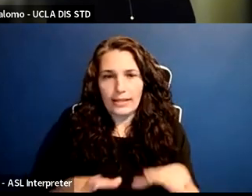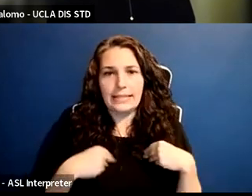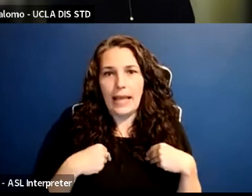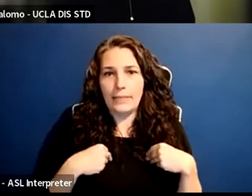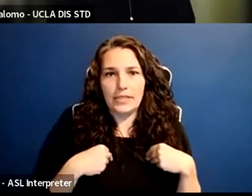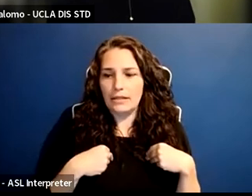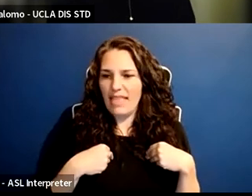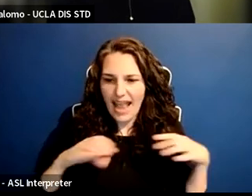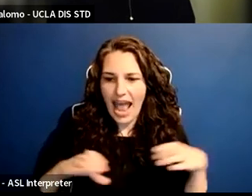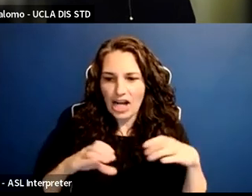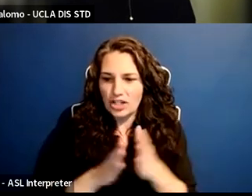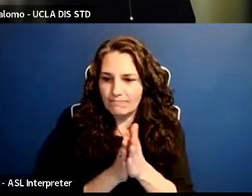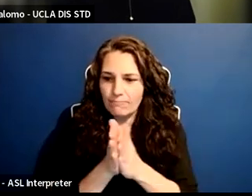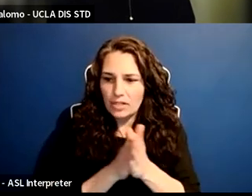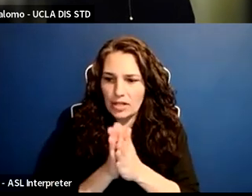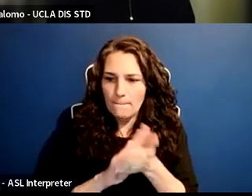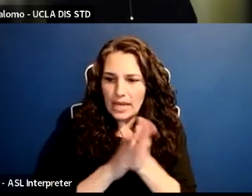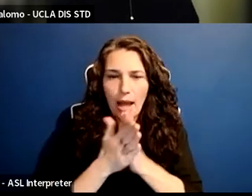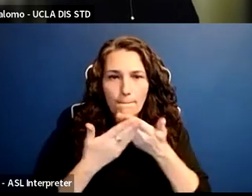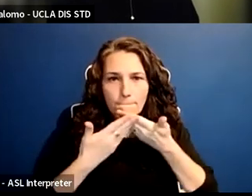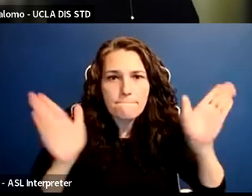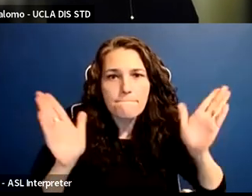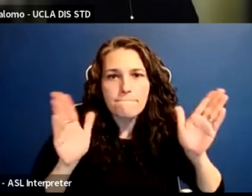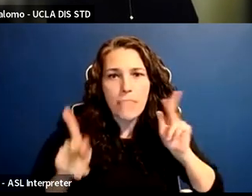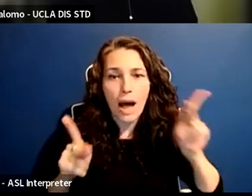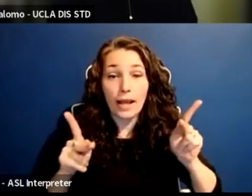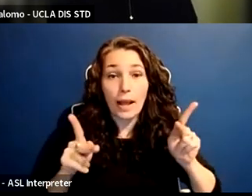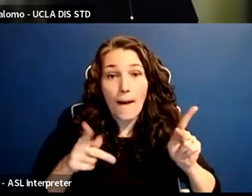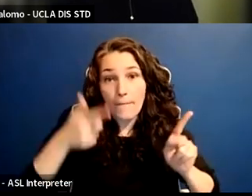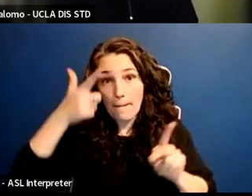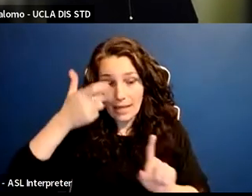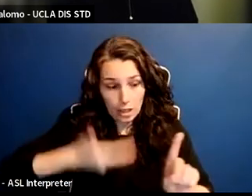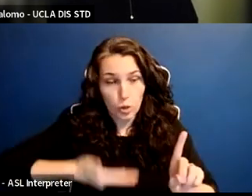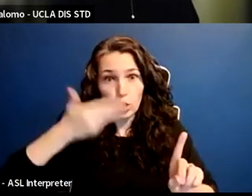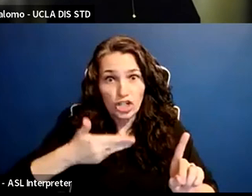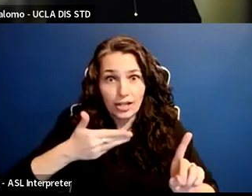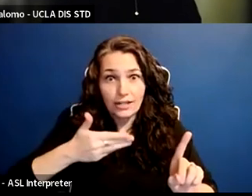it has had ripple effects, and that ripple effect, I think, is very important